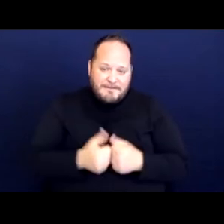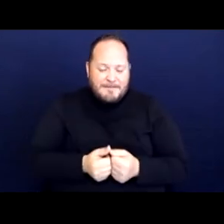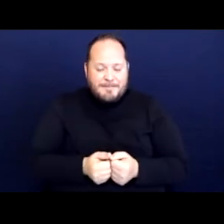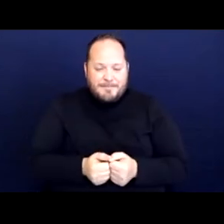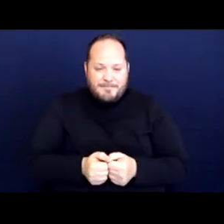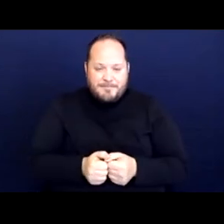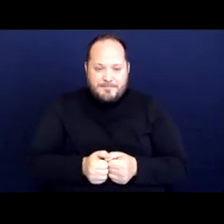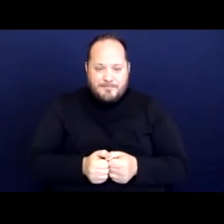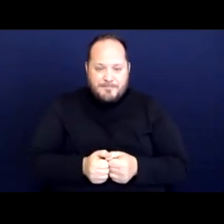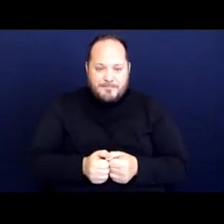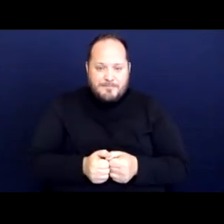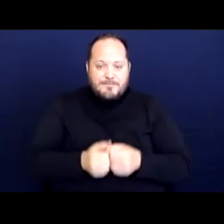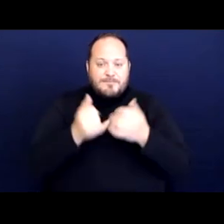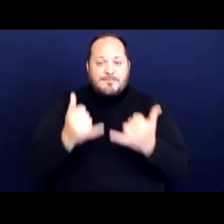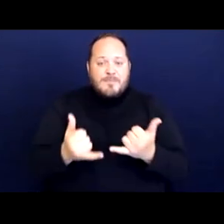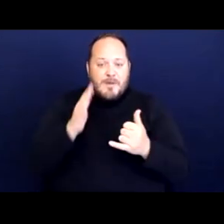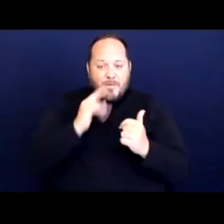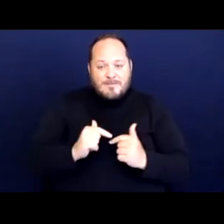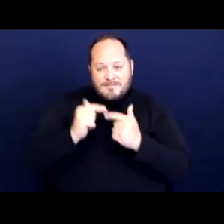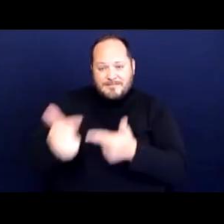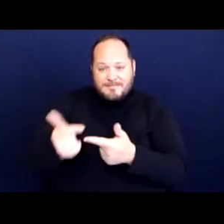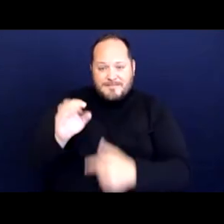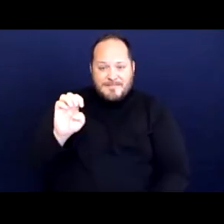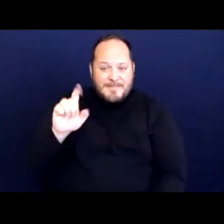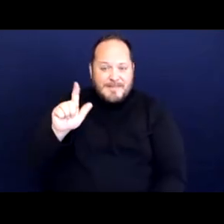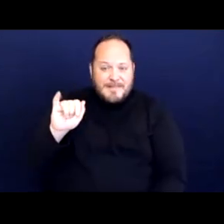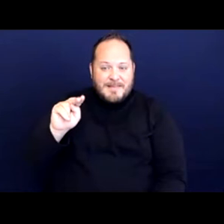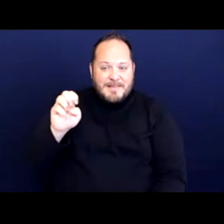And so I'm gonna pass it over to Elaine to walk through this slide.